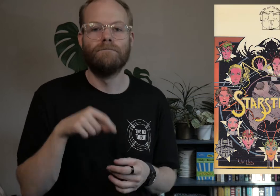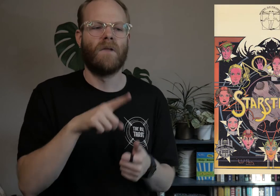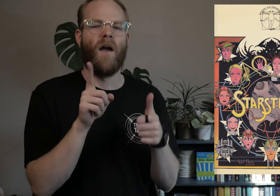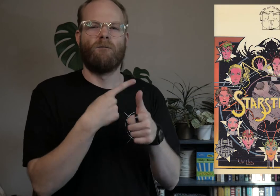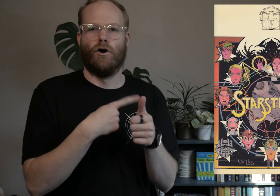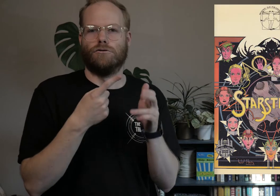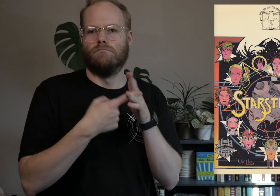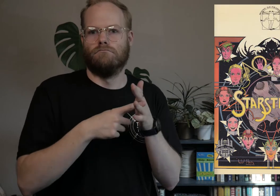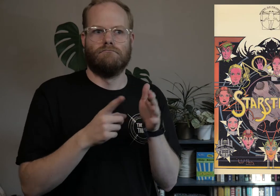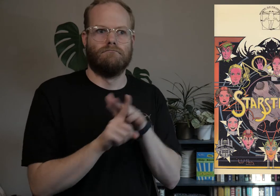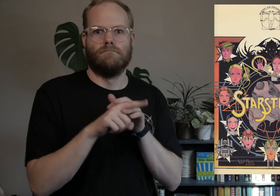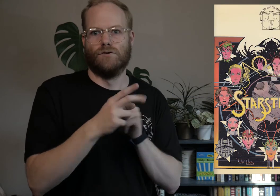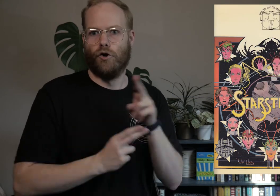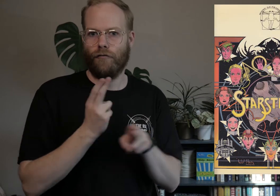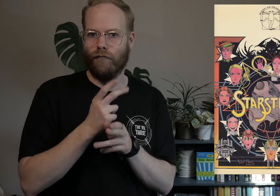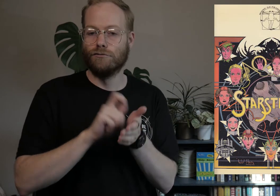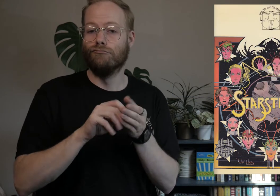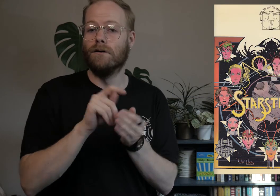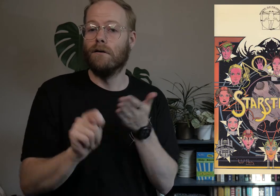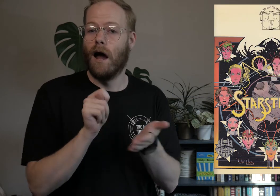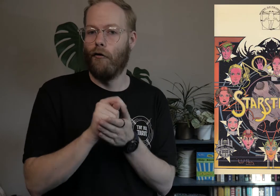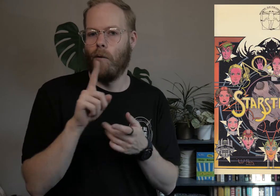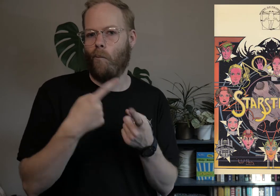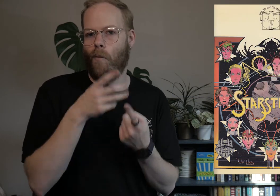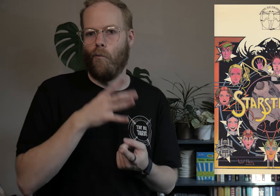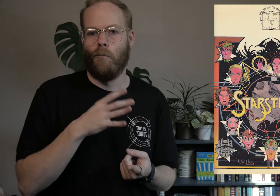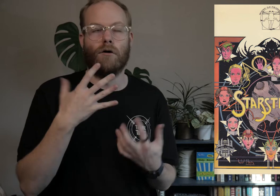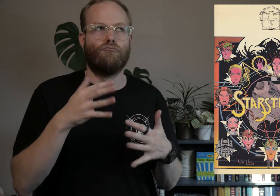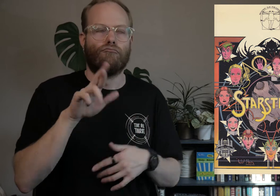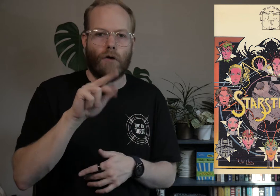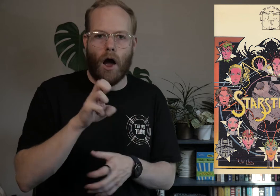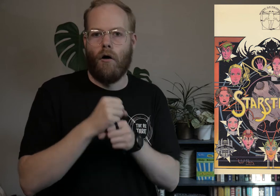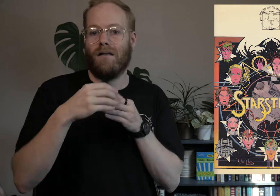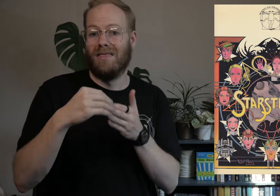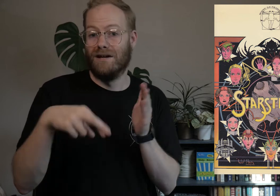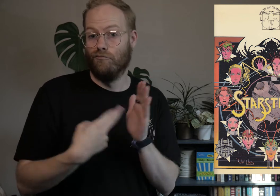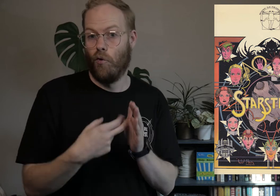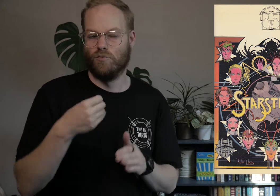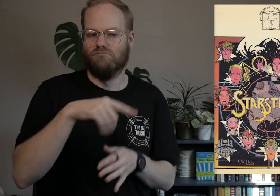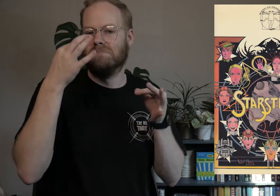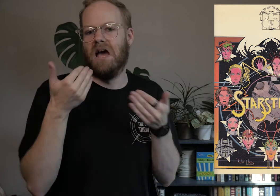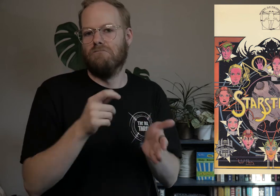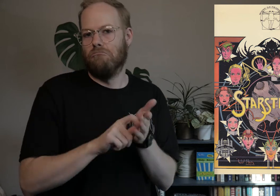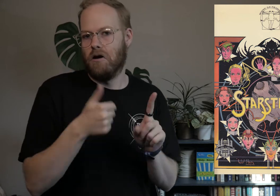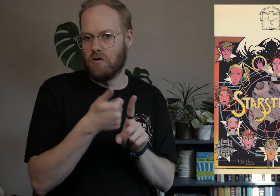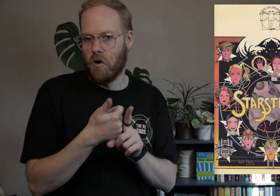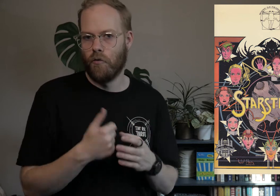This is the first iteration of this universe, written in an era where women rarely got lead roles, so they decided to write their own.